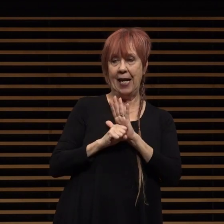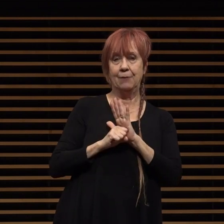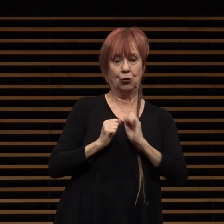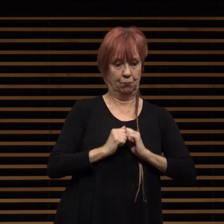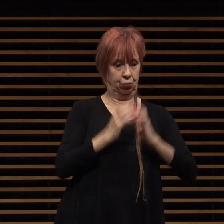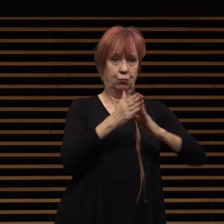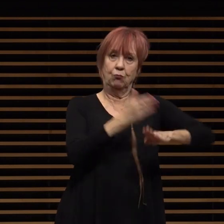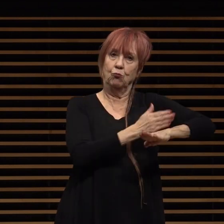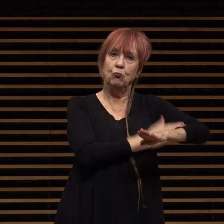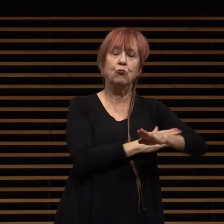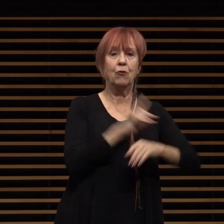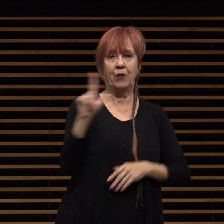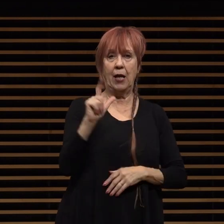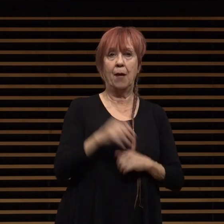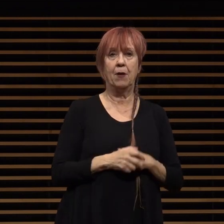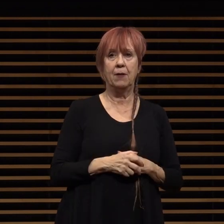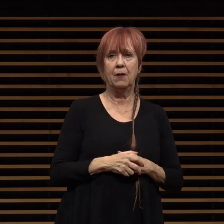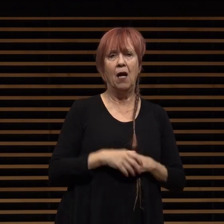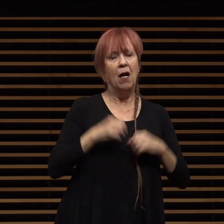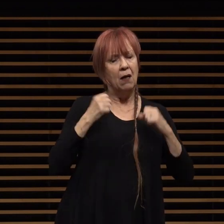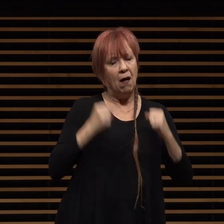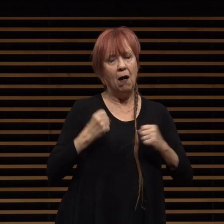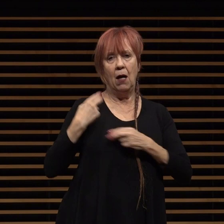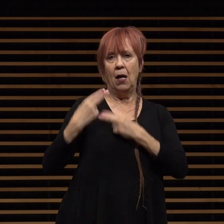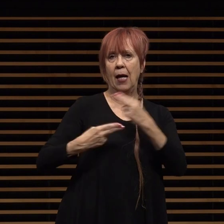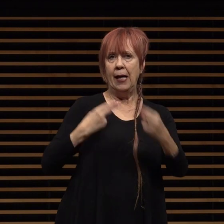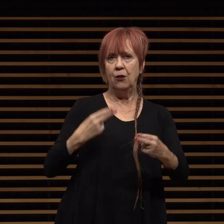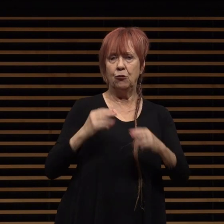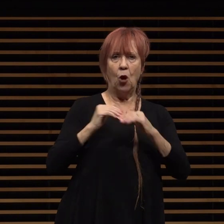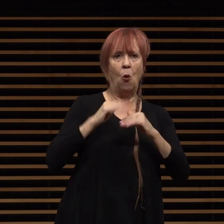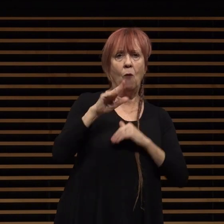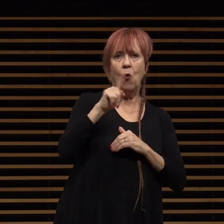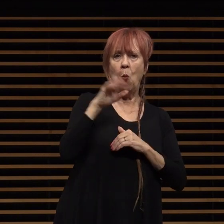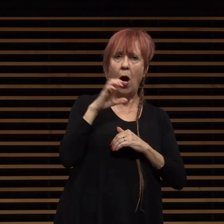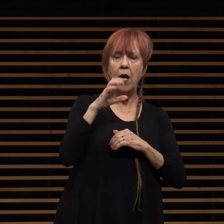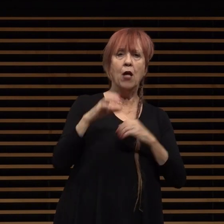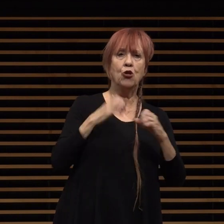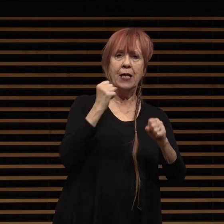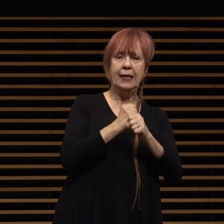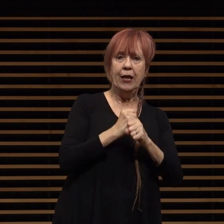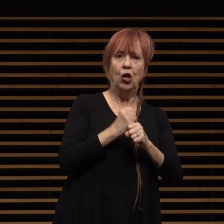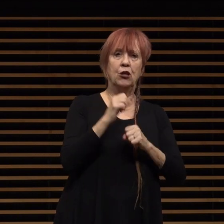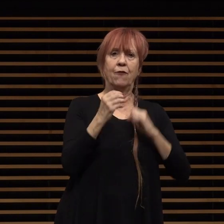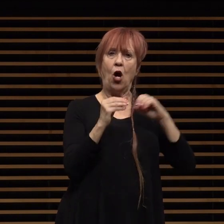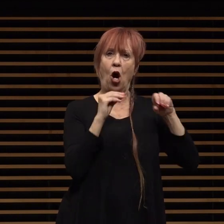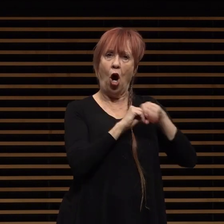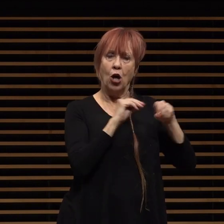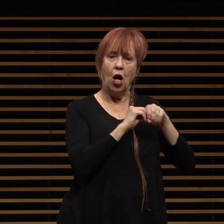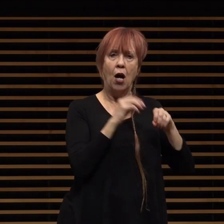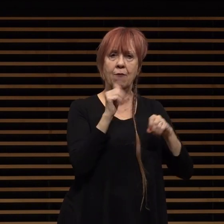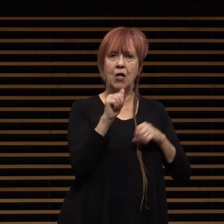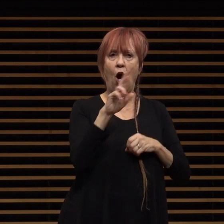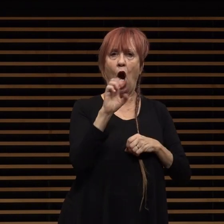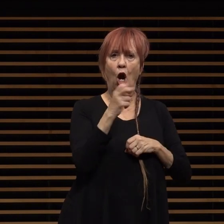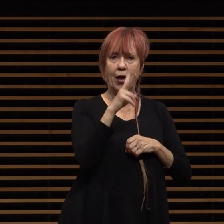steeped in history with over a century of archive collections our library is